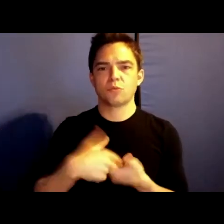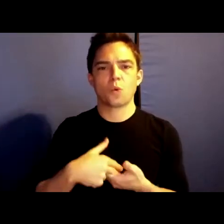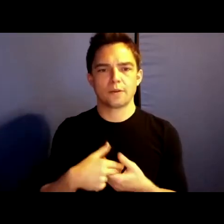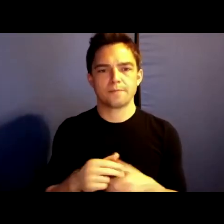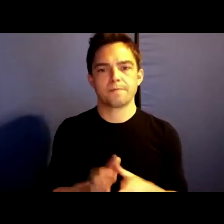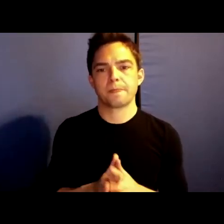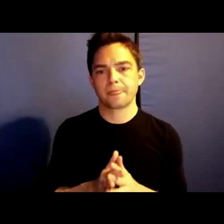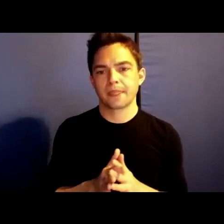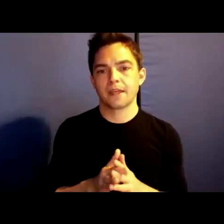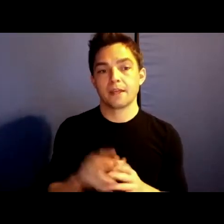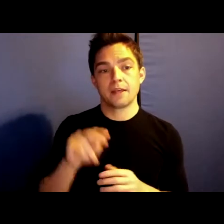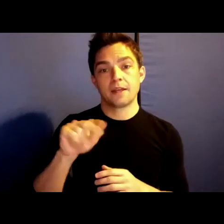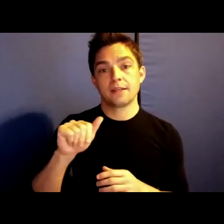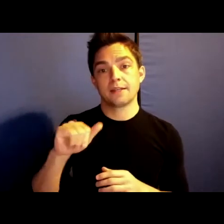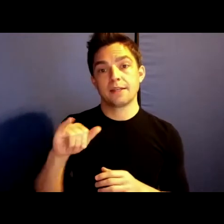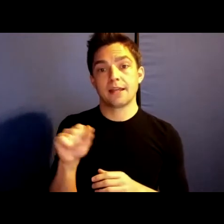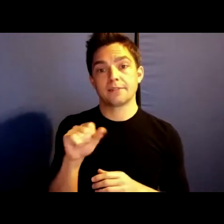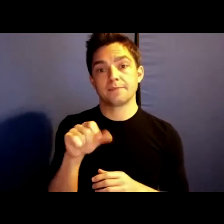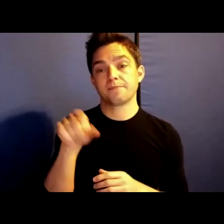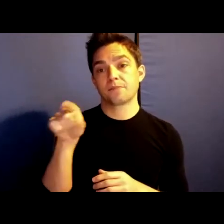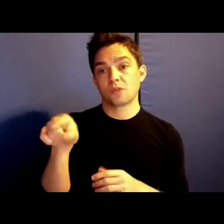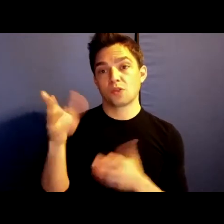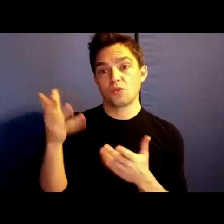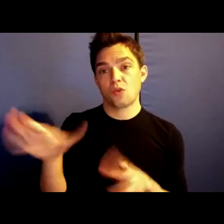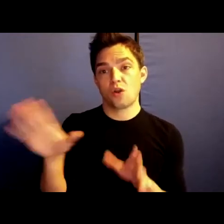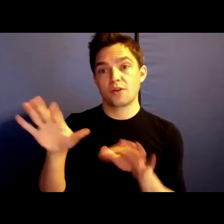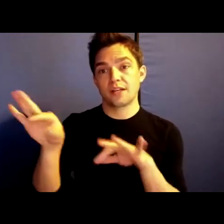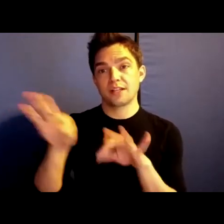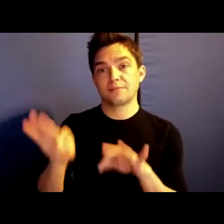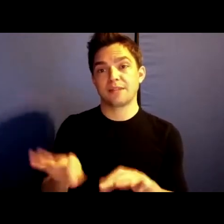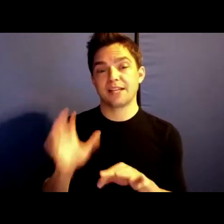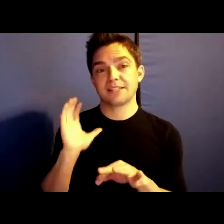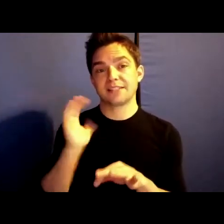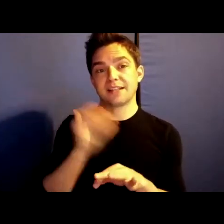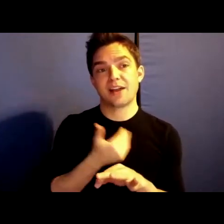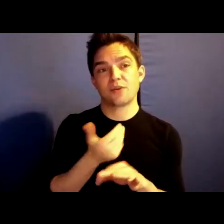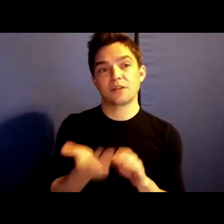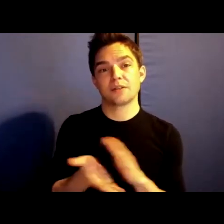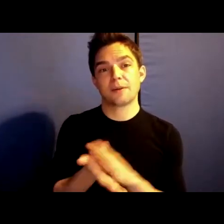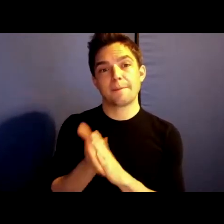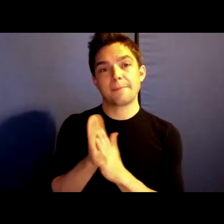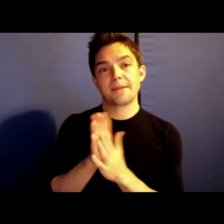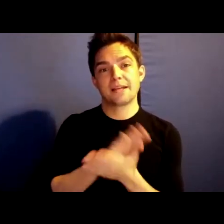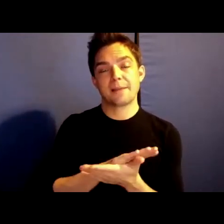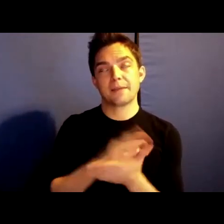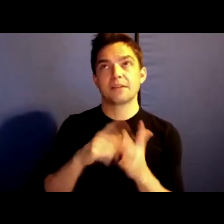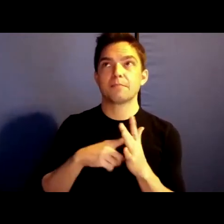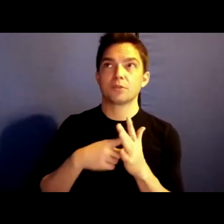Nais, you have already explained our becoming, our emerging.